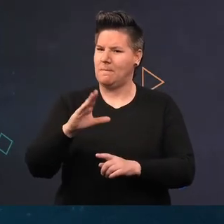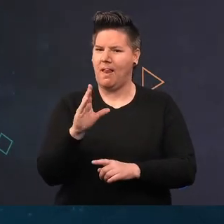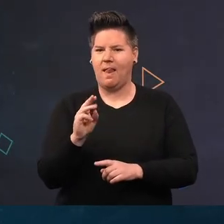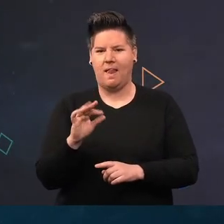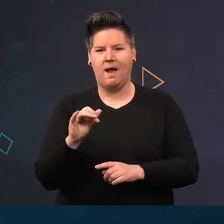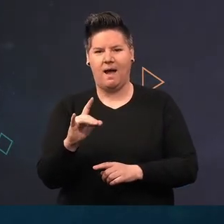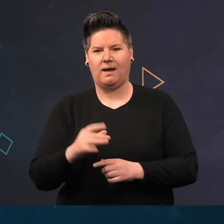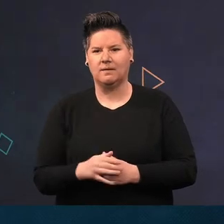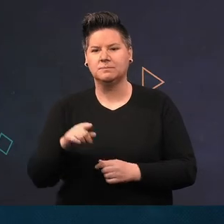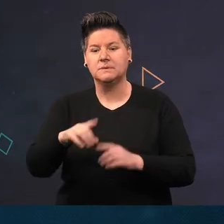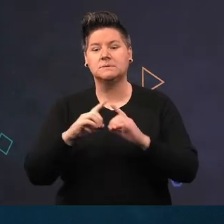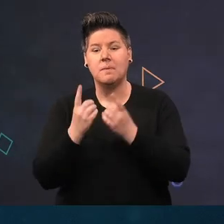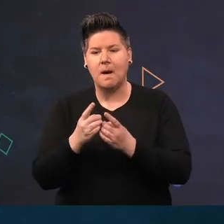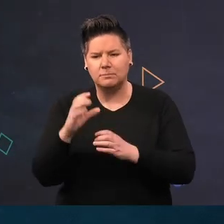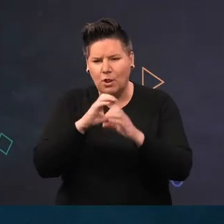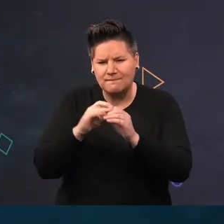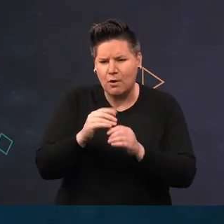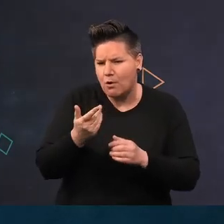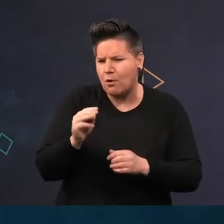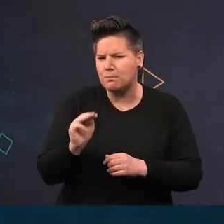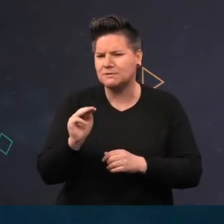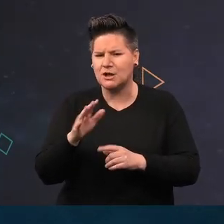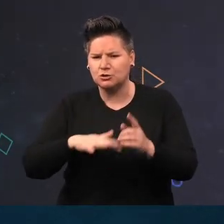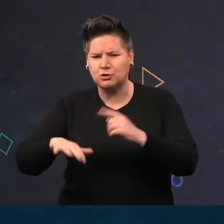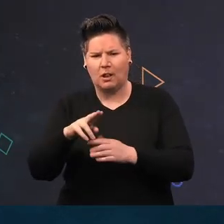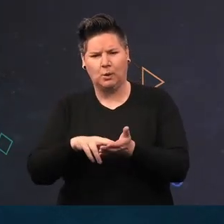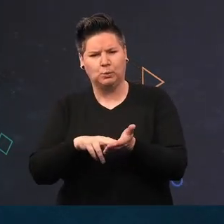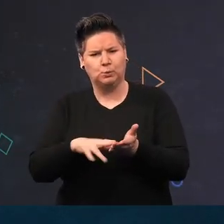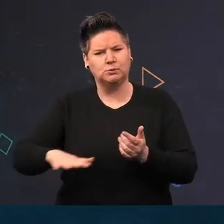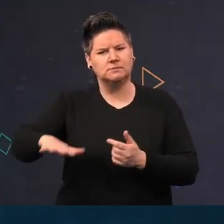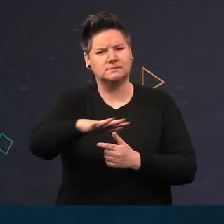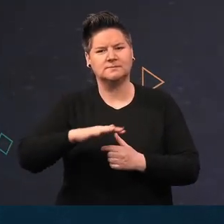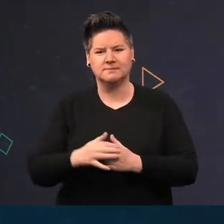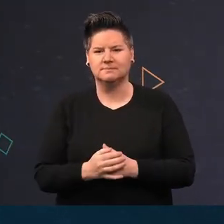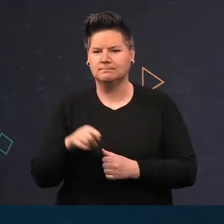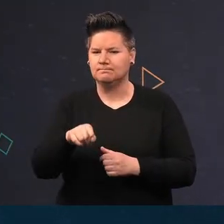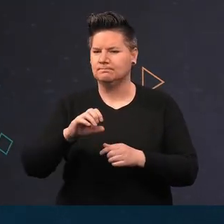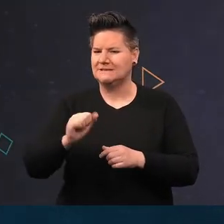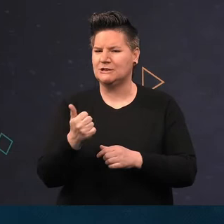The Department is looking at the potential for using seagrass friendly moorings that